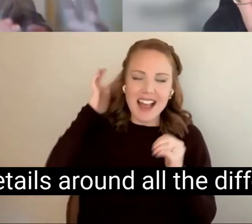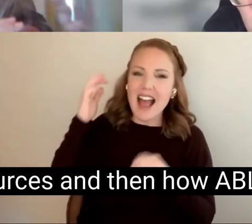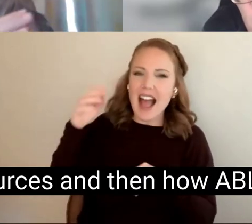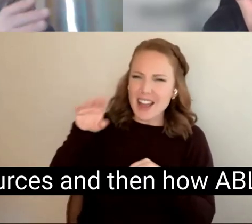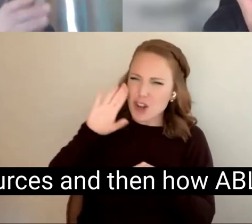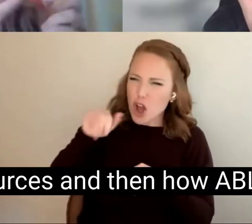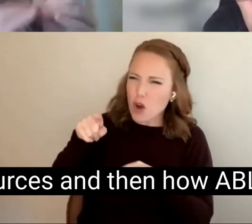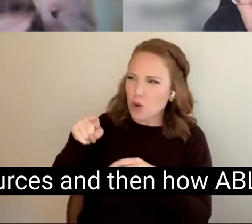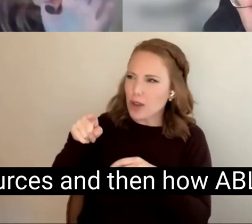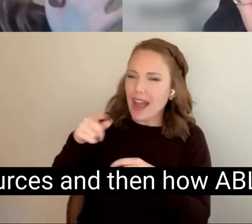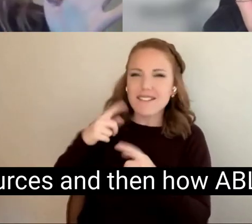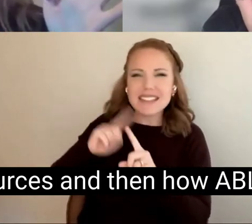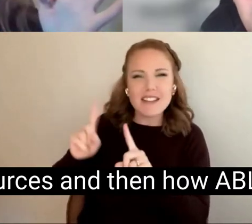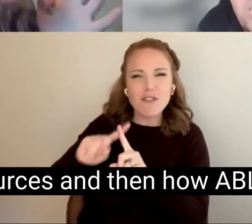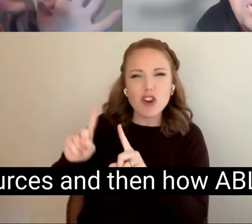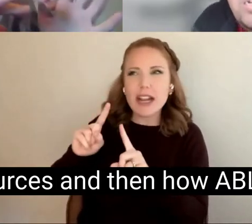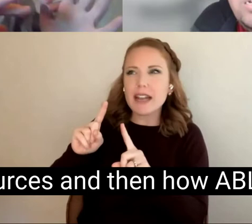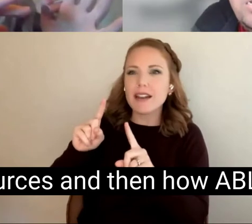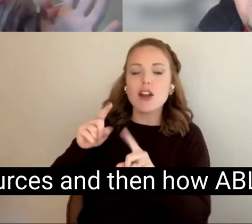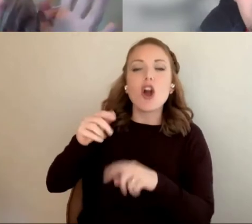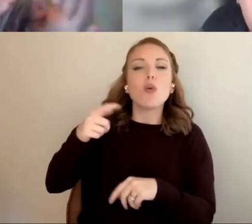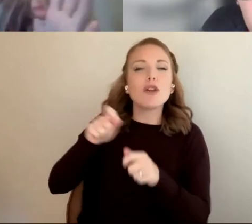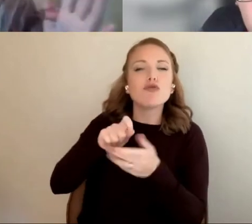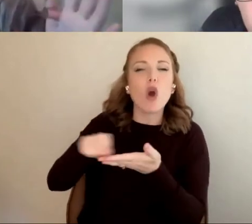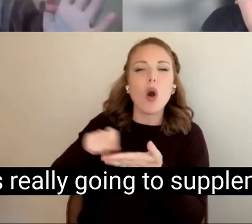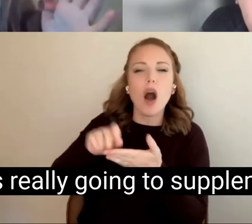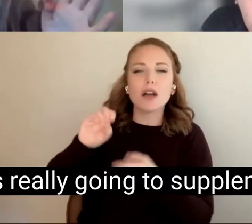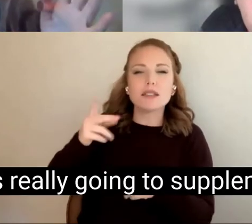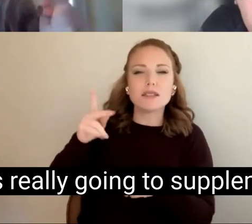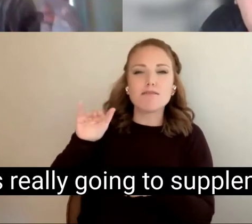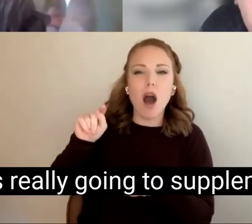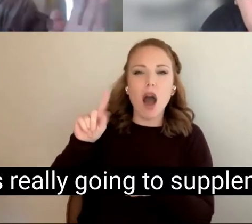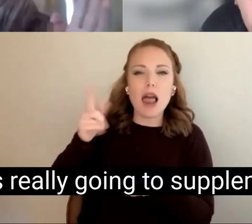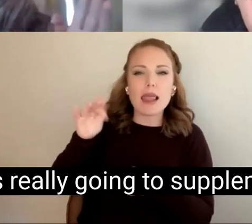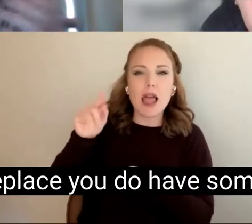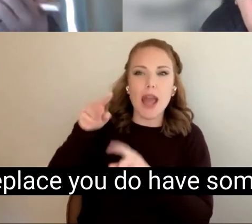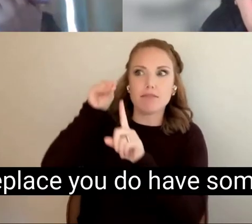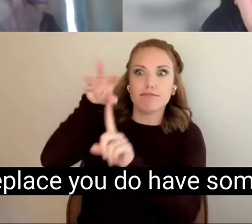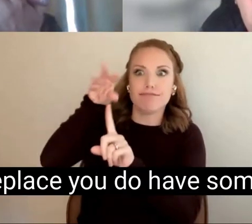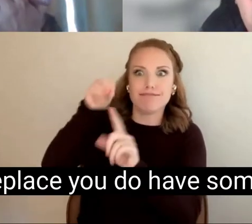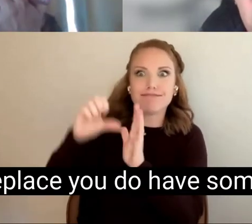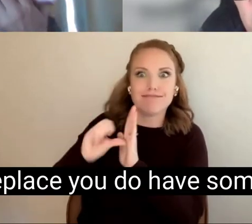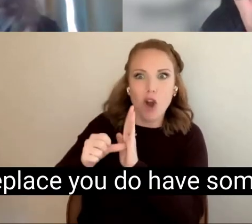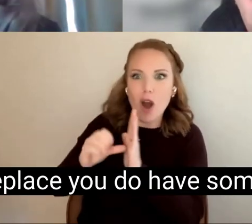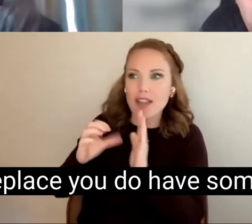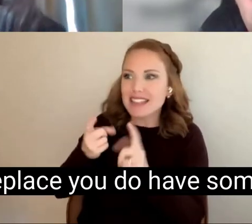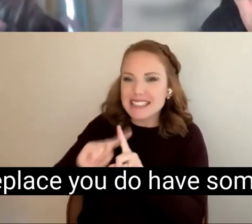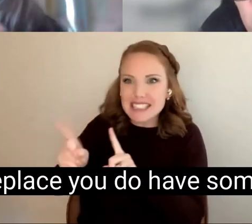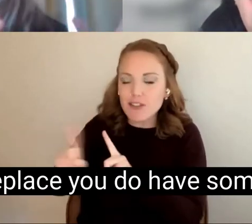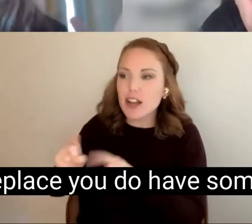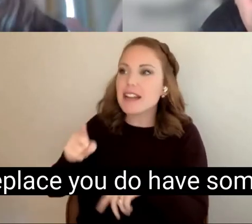funding sources and then how ABLE account That's really going to supplement. So I can replace you do have some funding